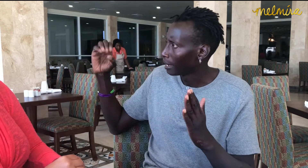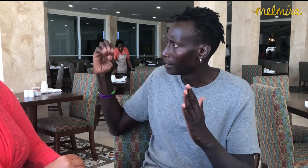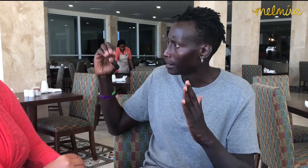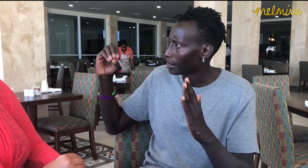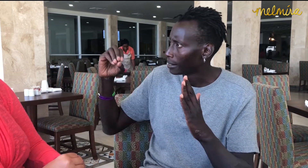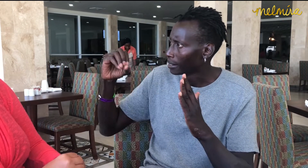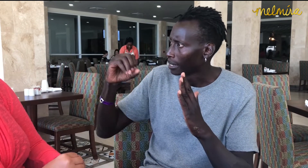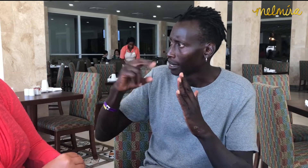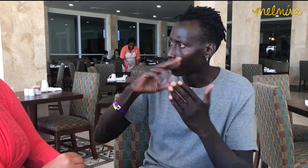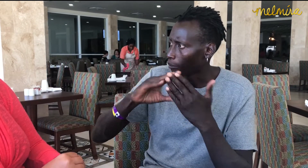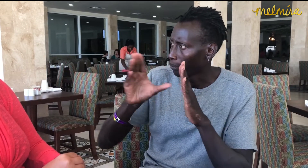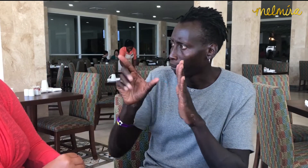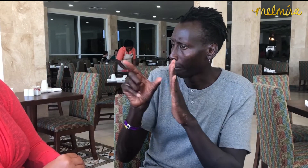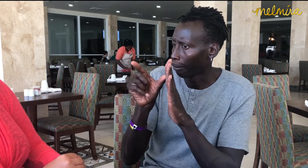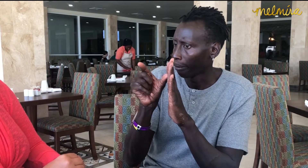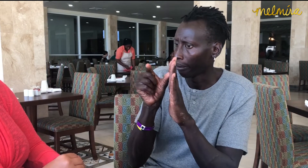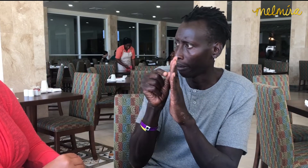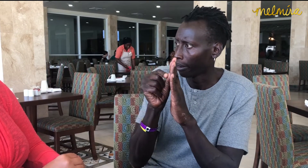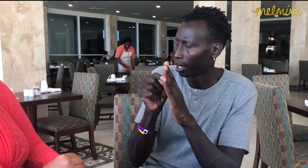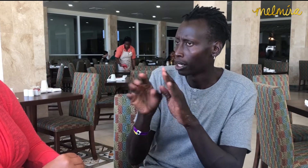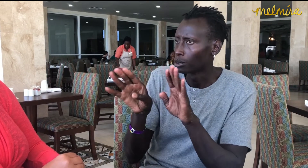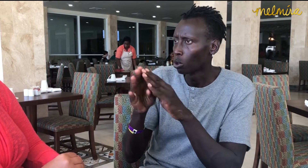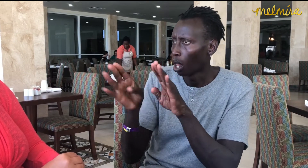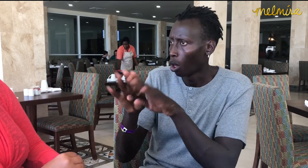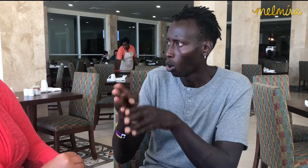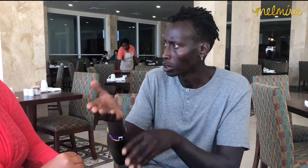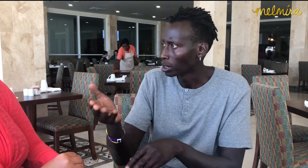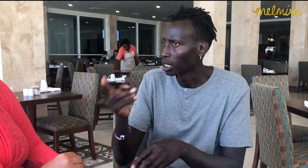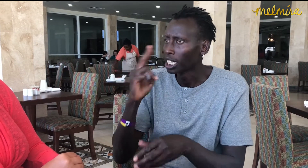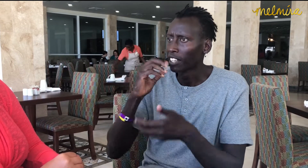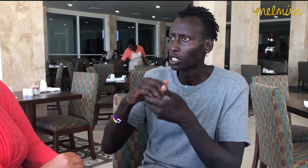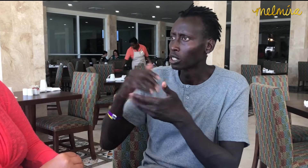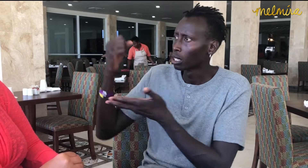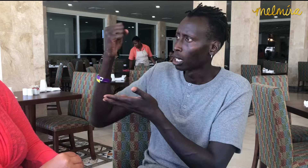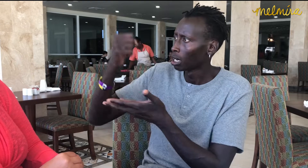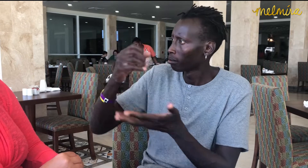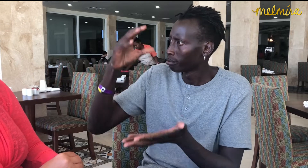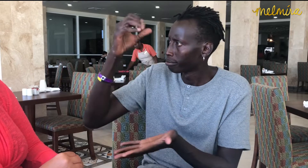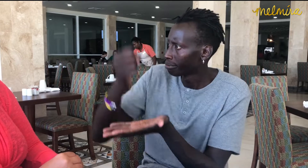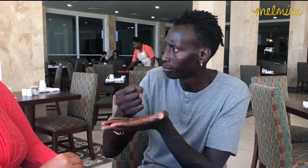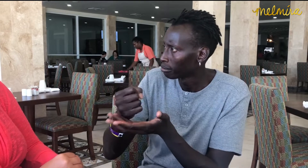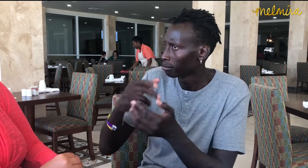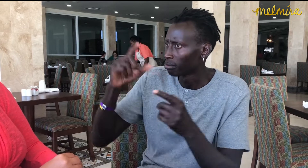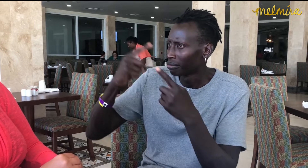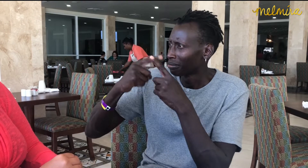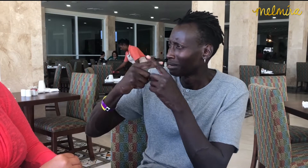The hearing community is trying to eat up the Deaf people's opportunities with closing deaf schools,